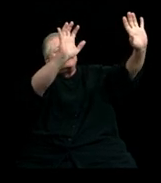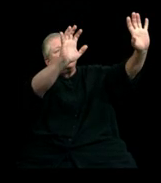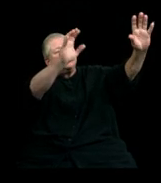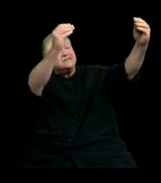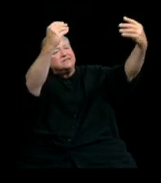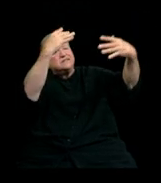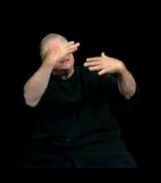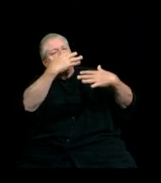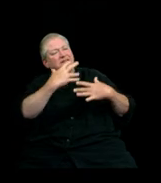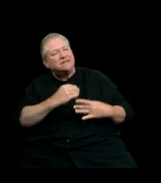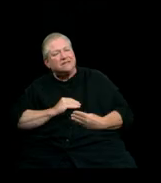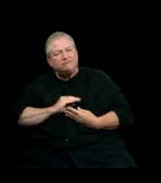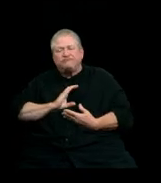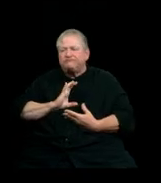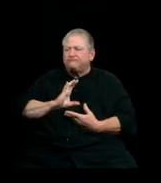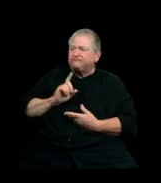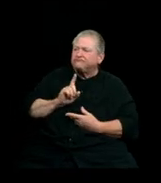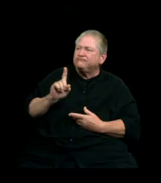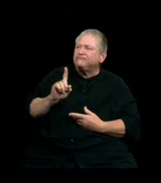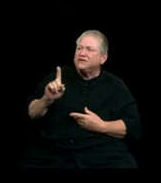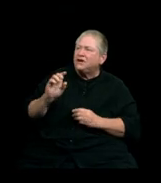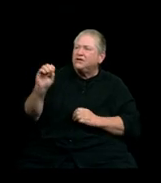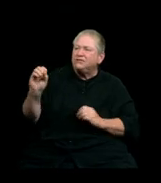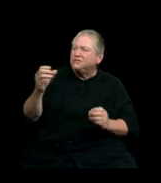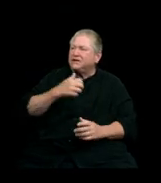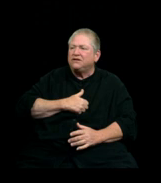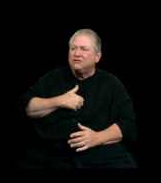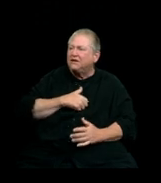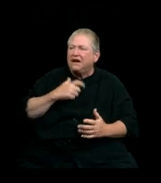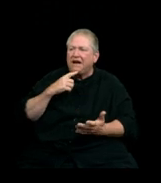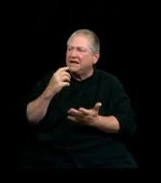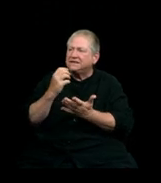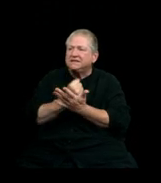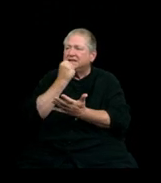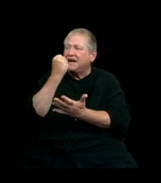Ready set, no regrets The time is now